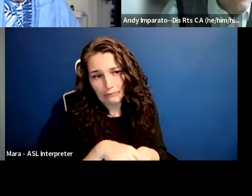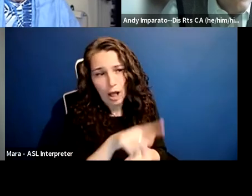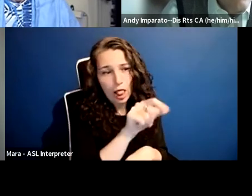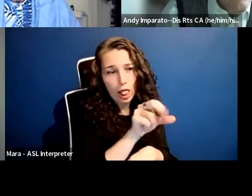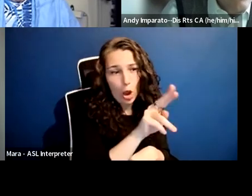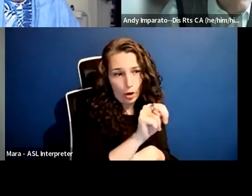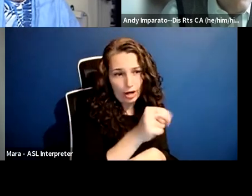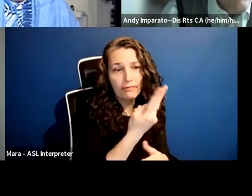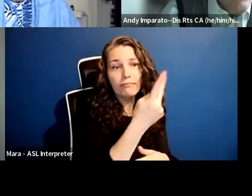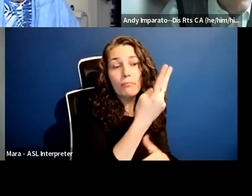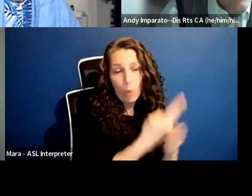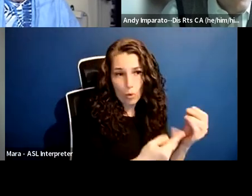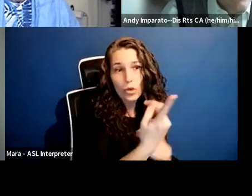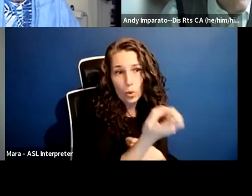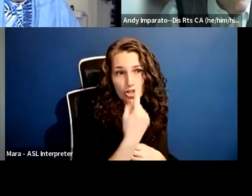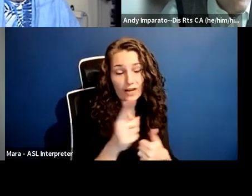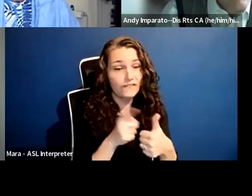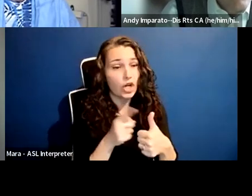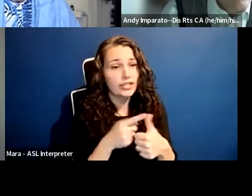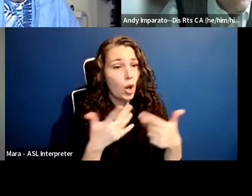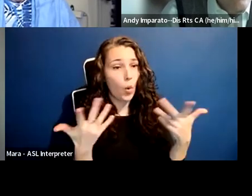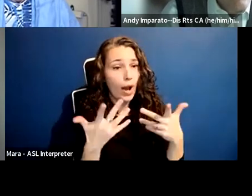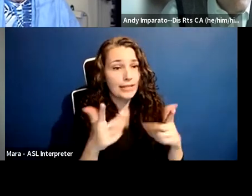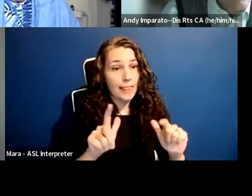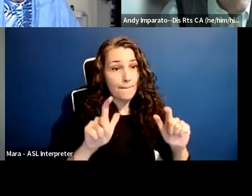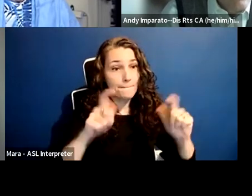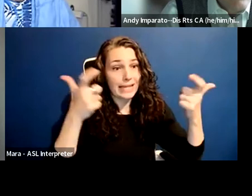first on the question of what has been our biggest accomplishment as a movement.